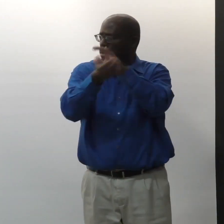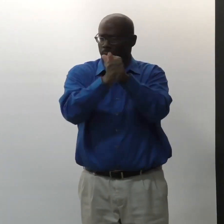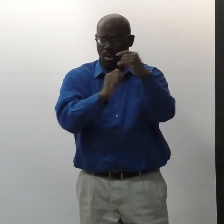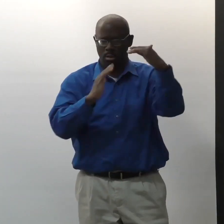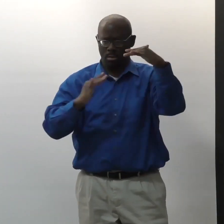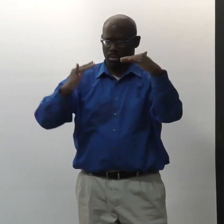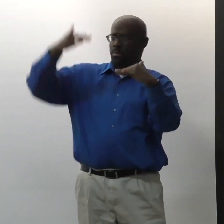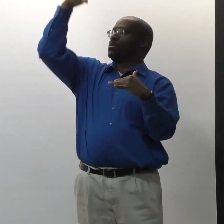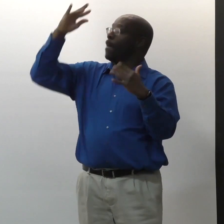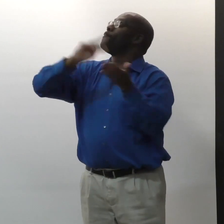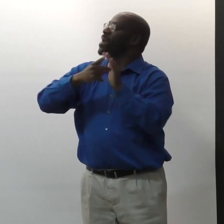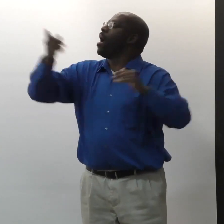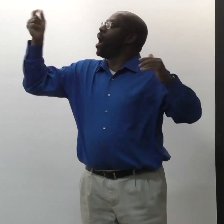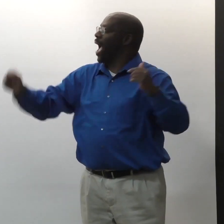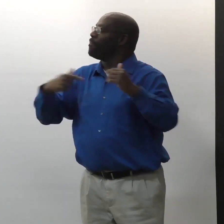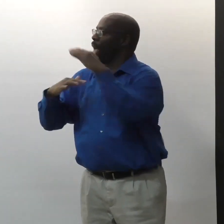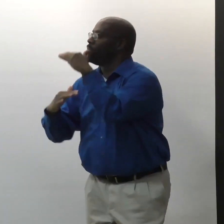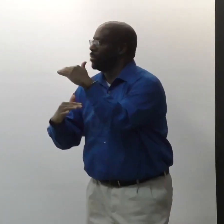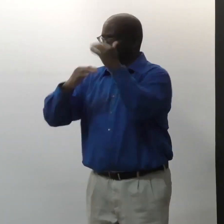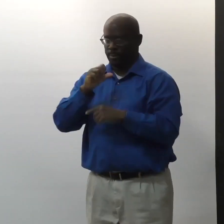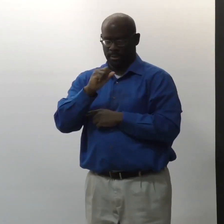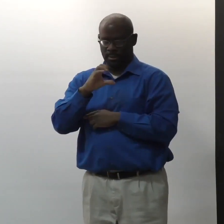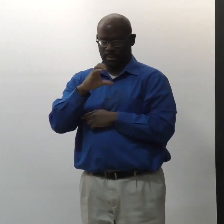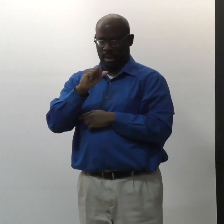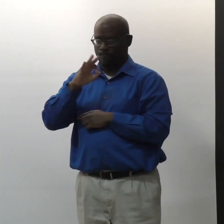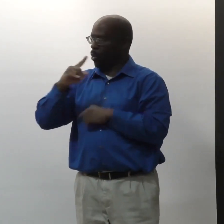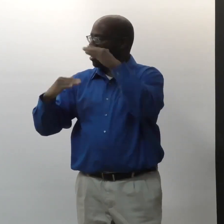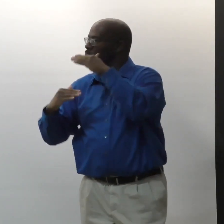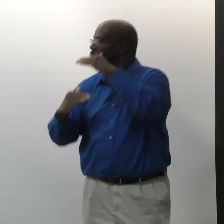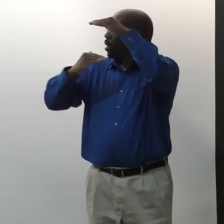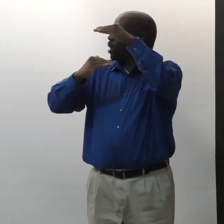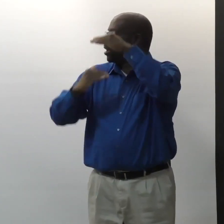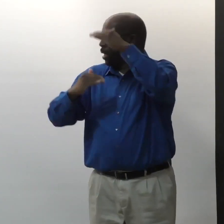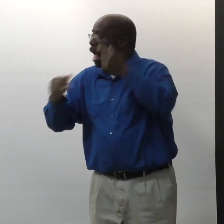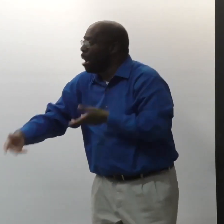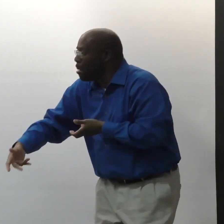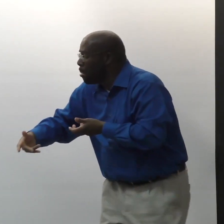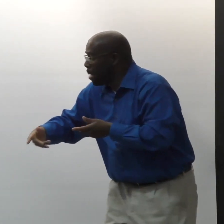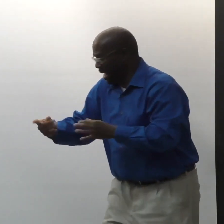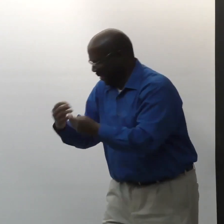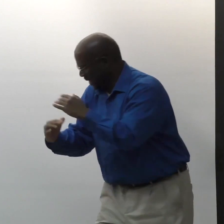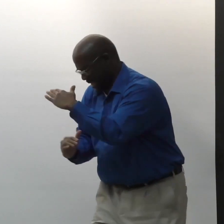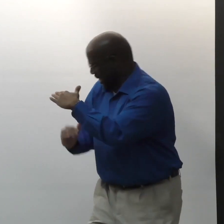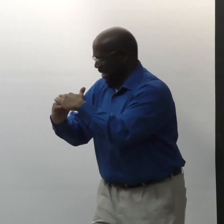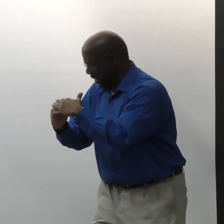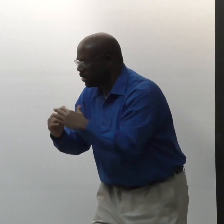to build a receptive competency so that you can kind of have-- there's a scaffolding.